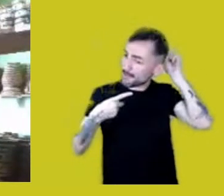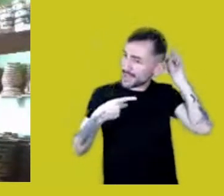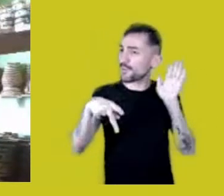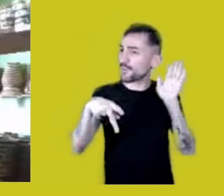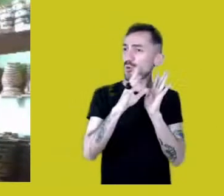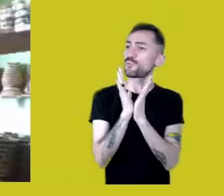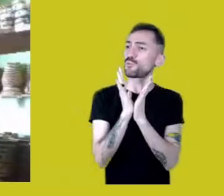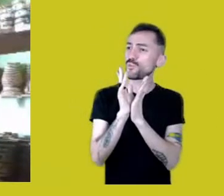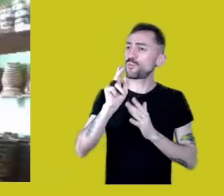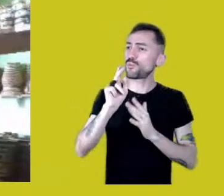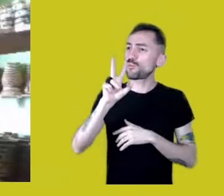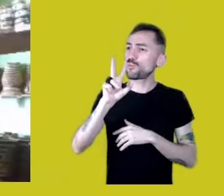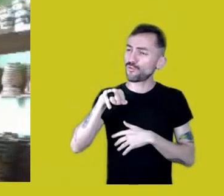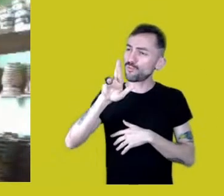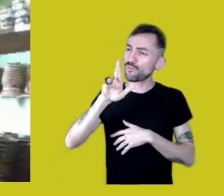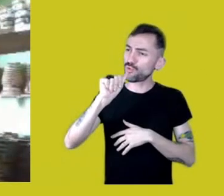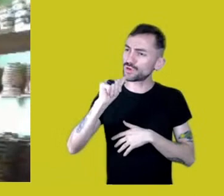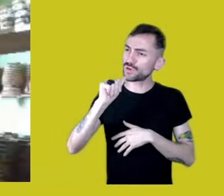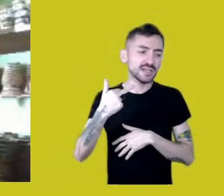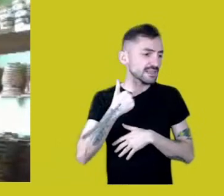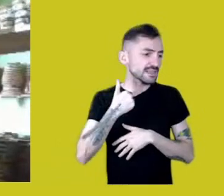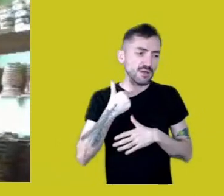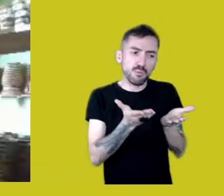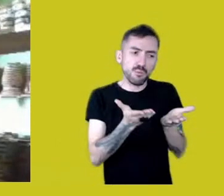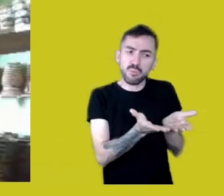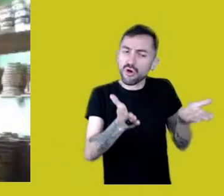It can’t be used as a wastebasket.”